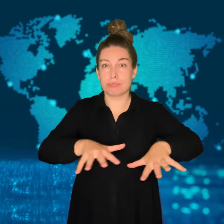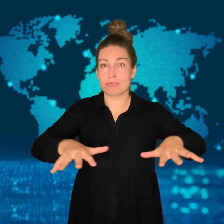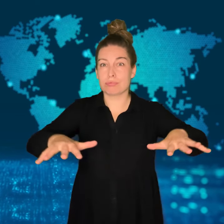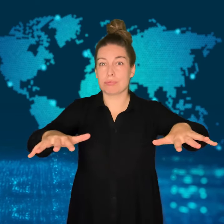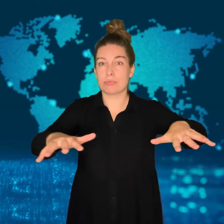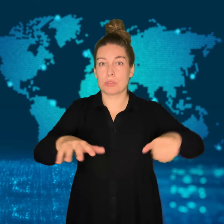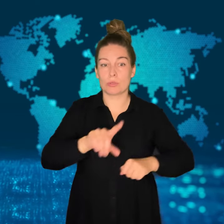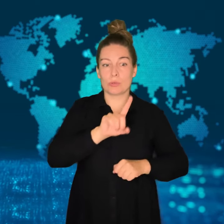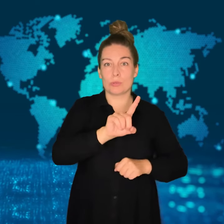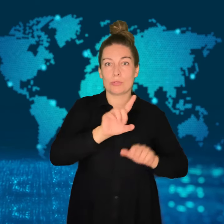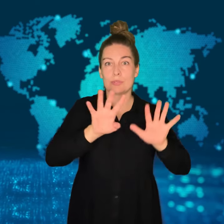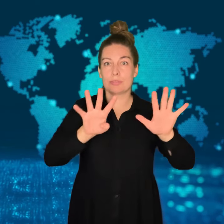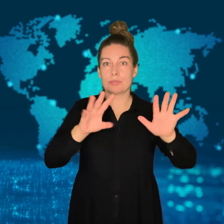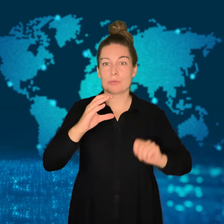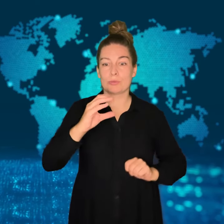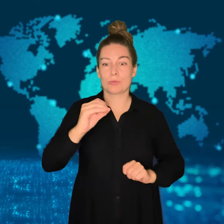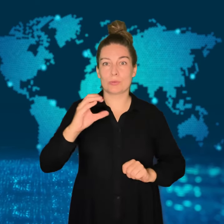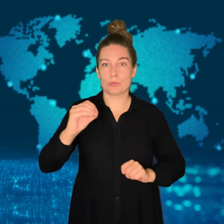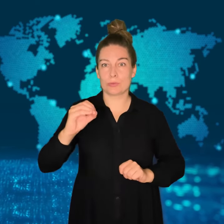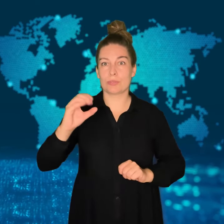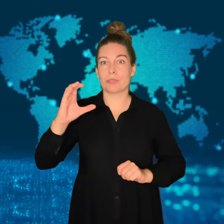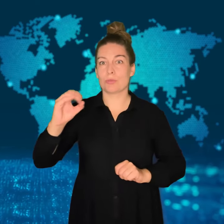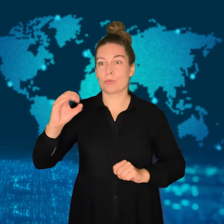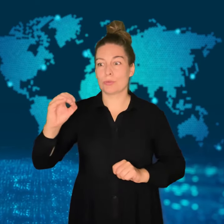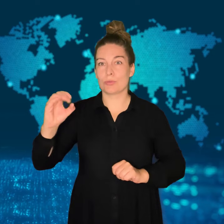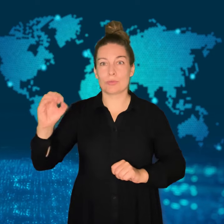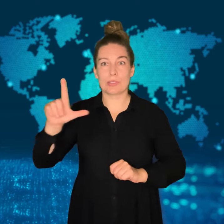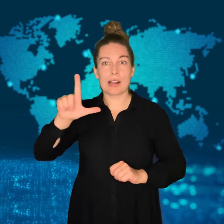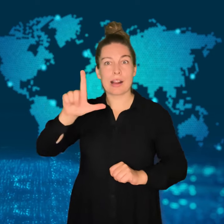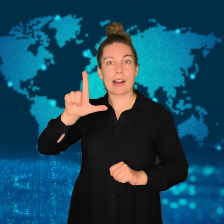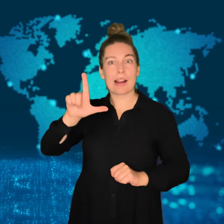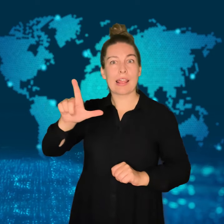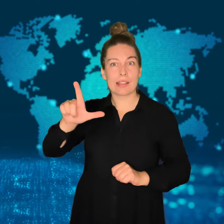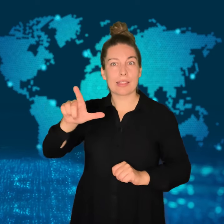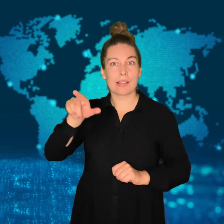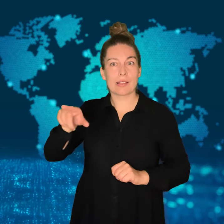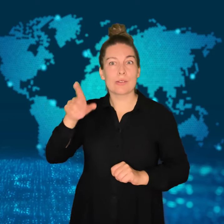Almost 1,900,000 liters were released from the tanks holding